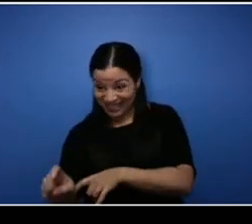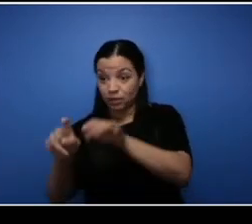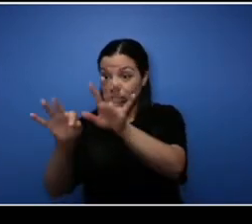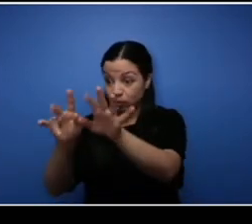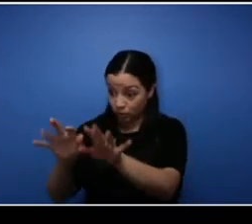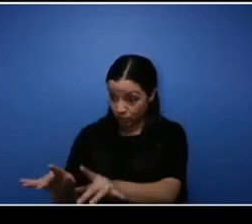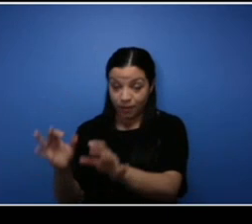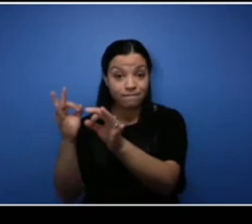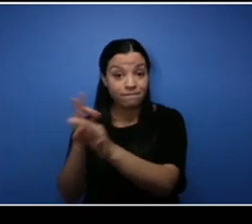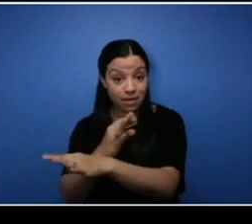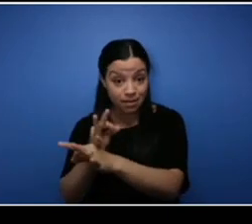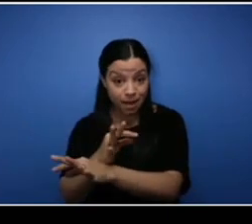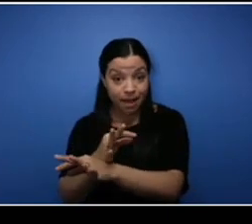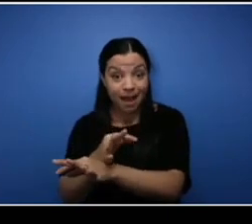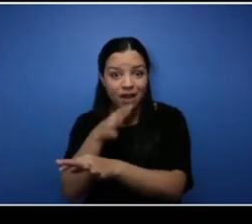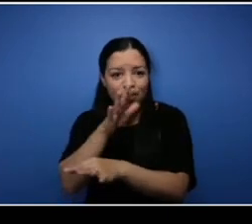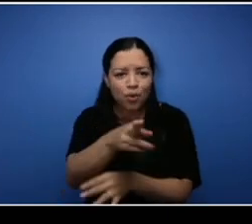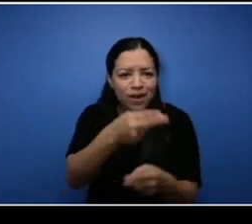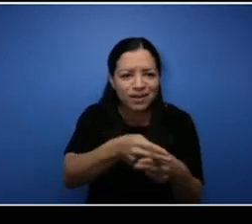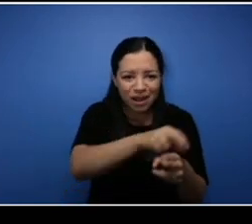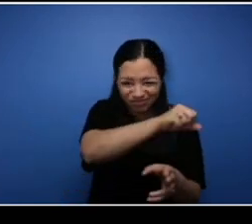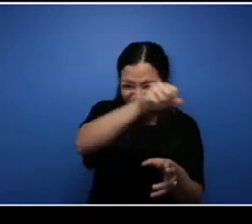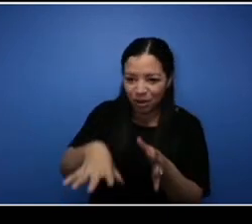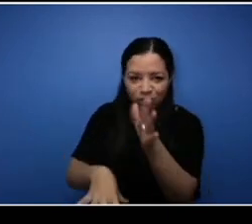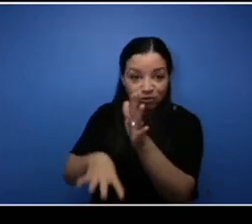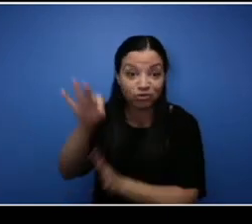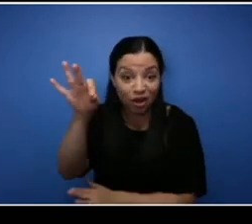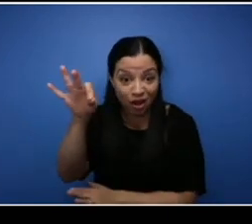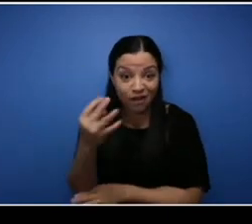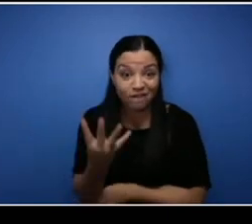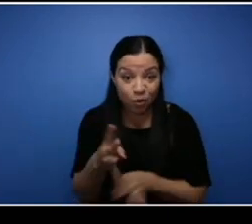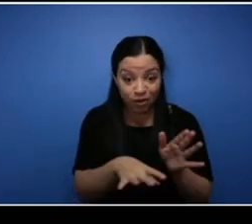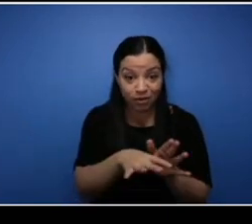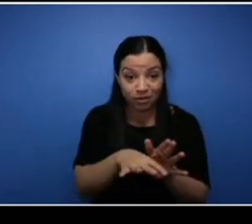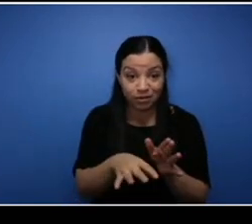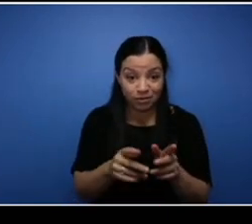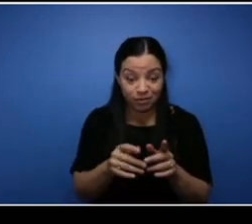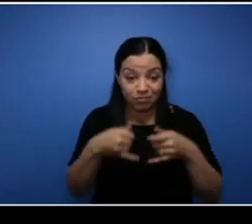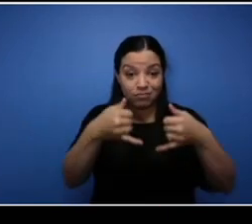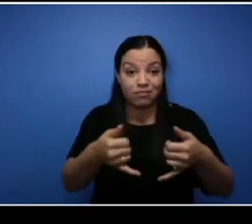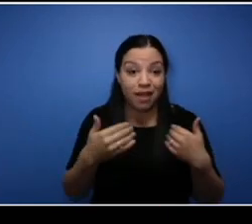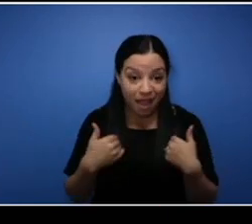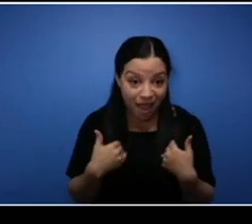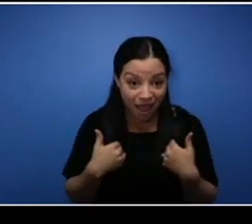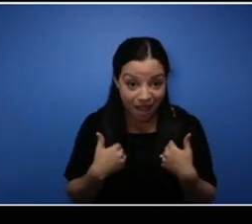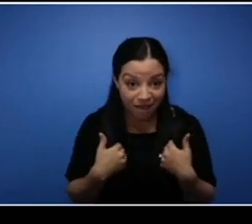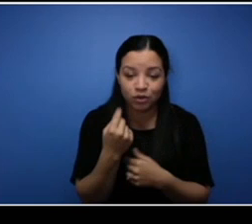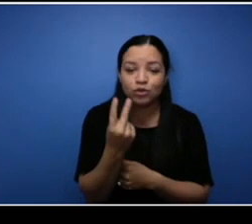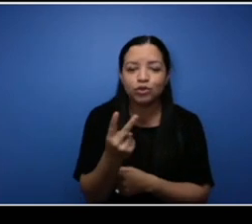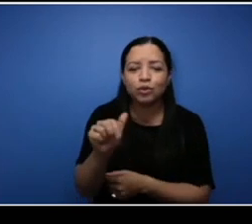door prizes. We're giving away two alumni gift boxes filled with local items from graduate-powered